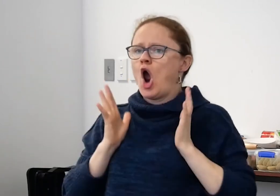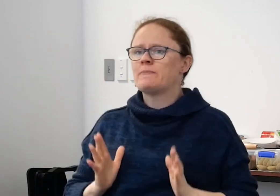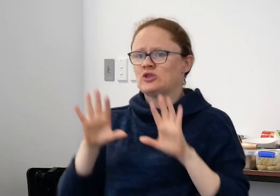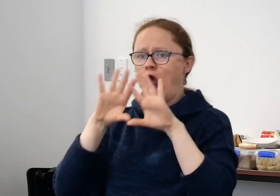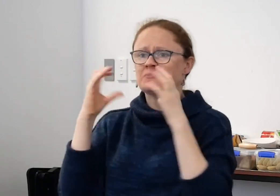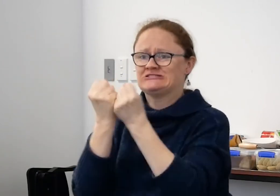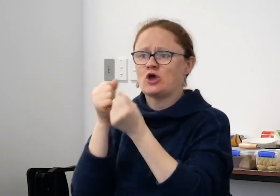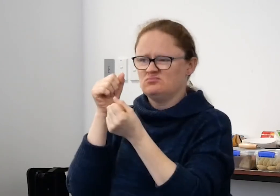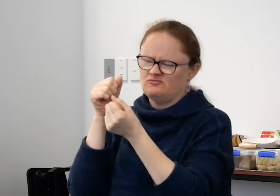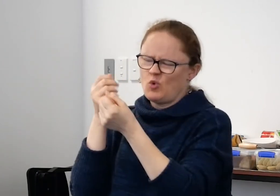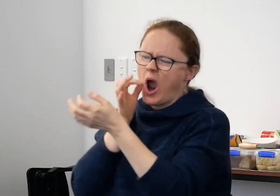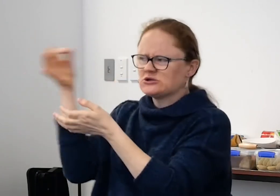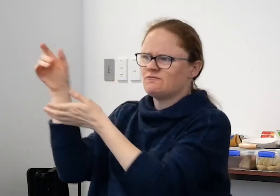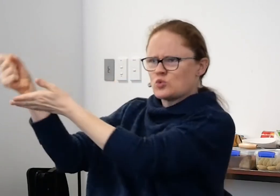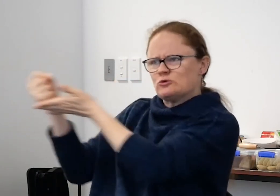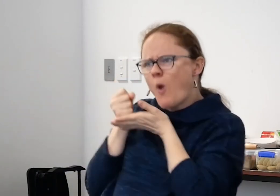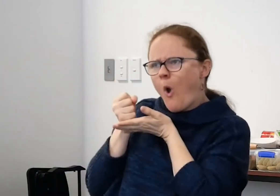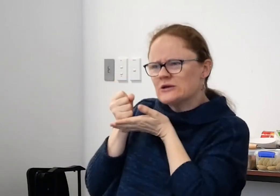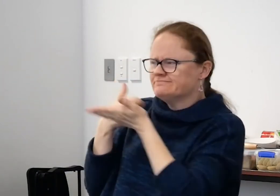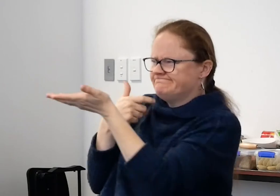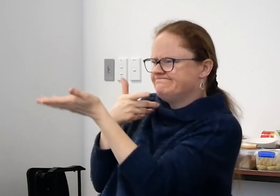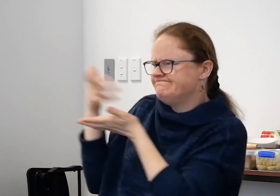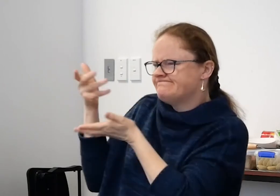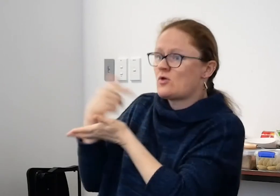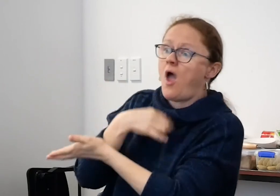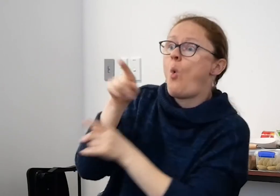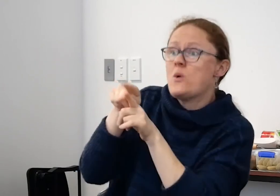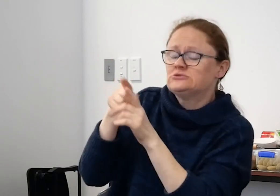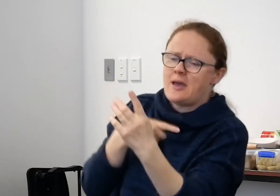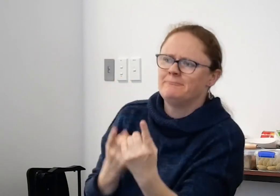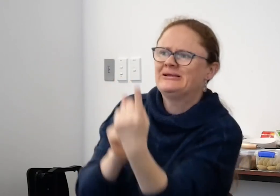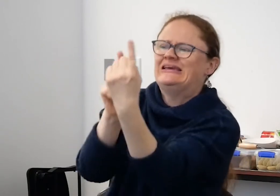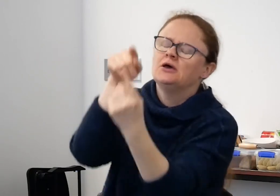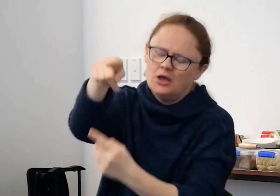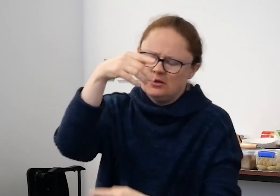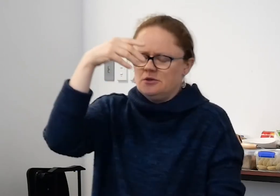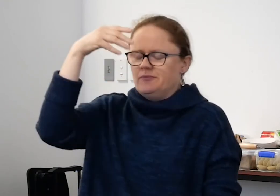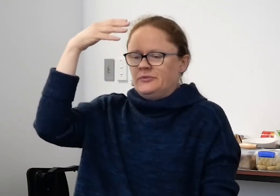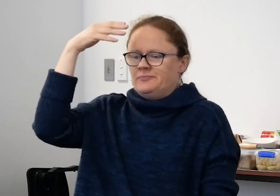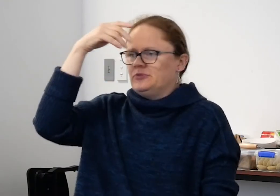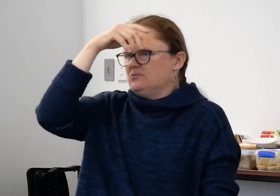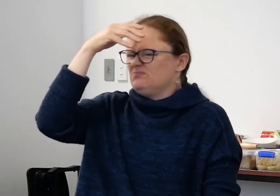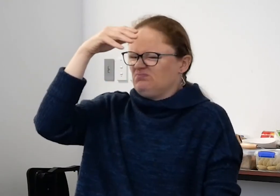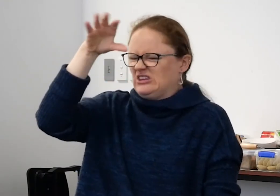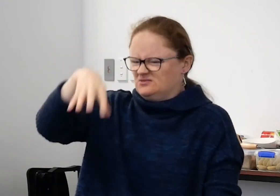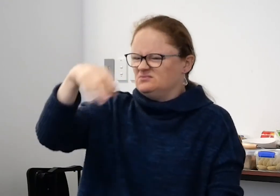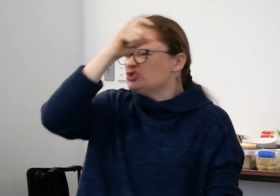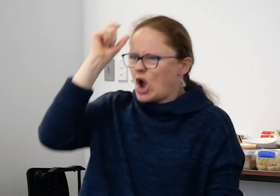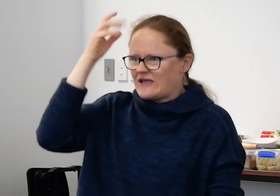So I contacted the human rights commission and asked for some support, I had a big discussion with them.